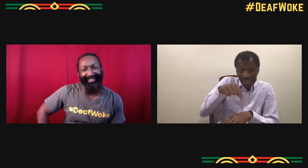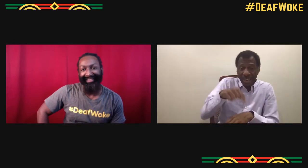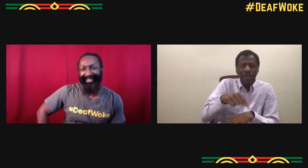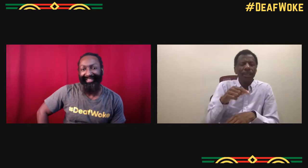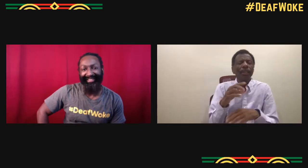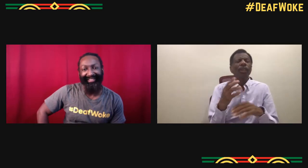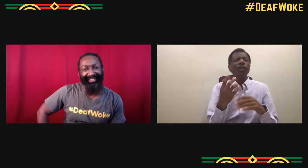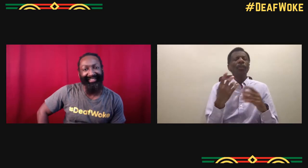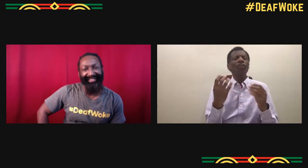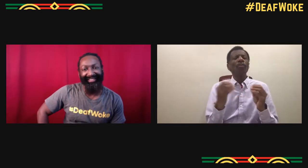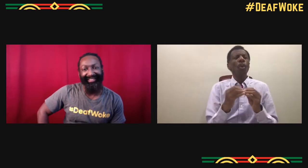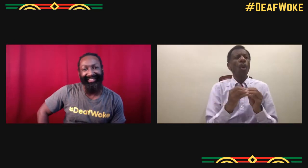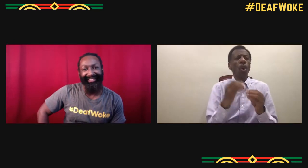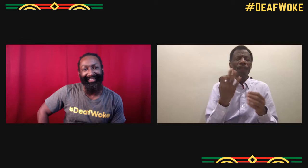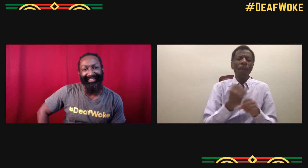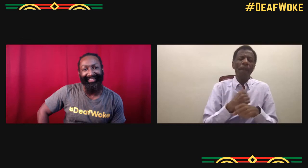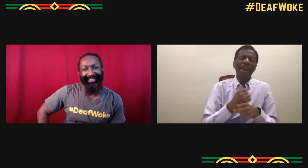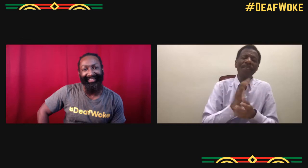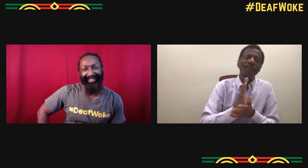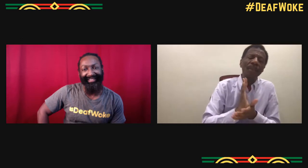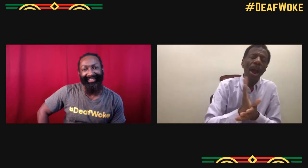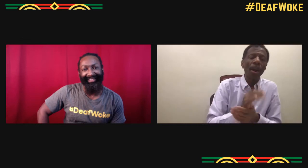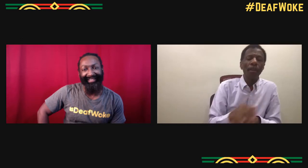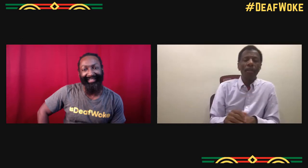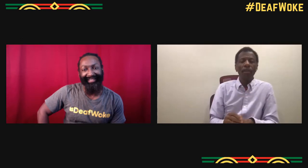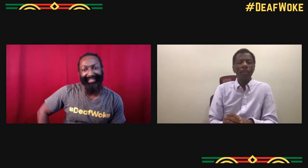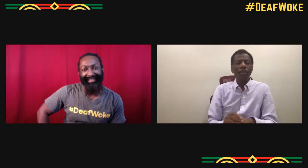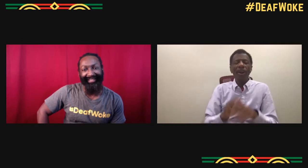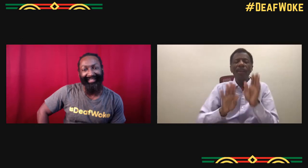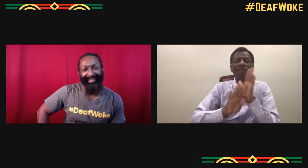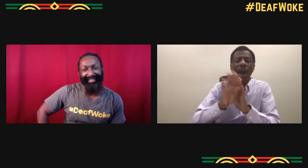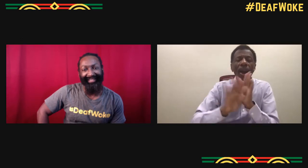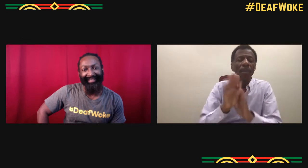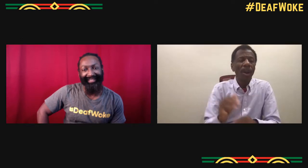that can stream into this one platform and that's something that's developing,